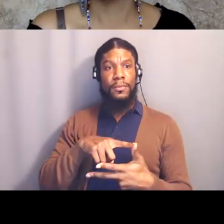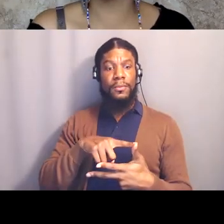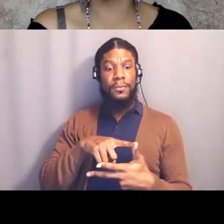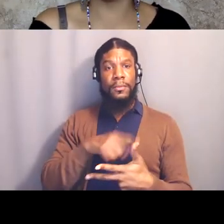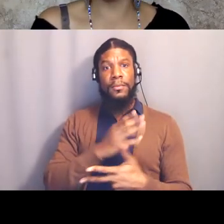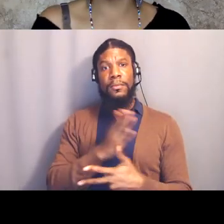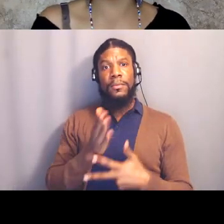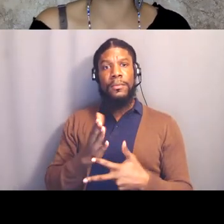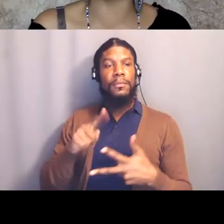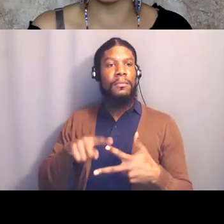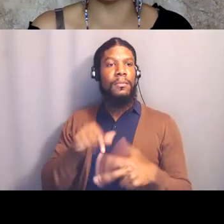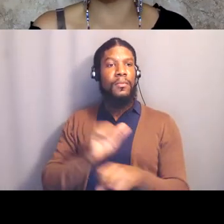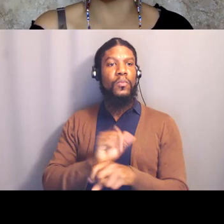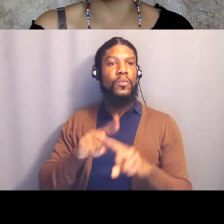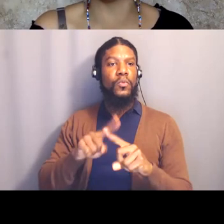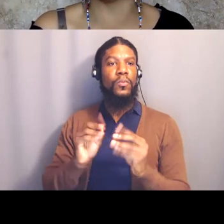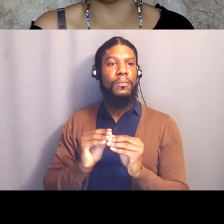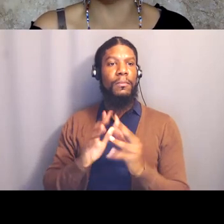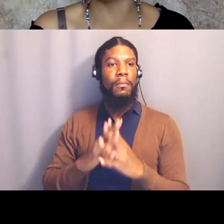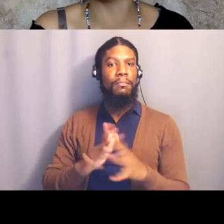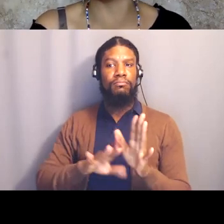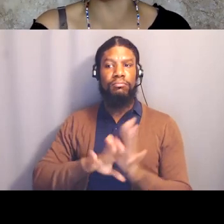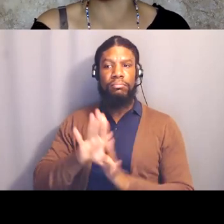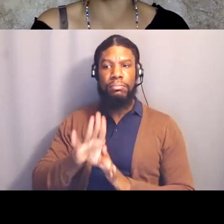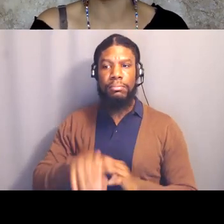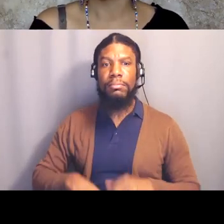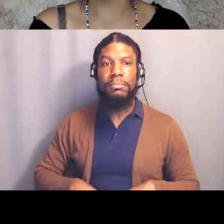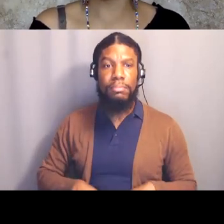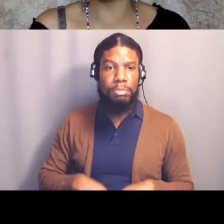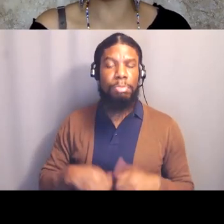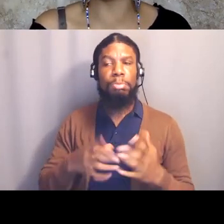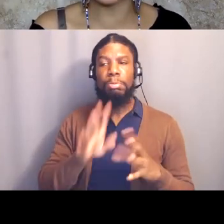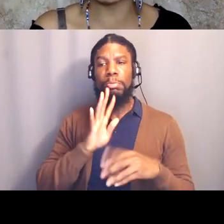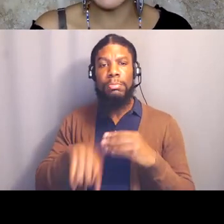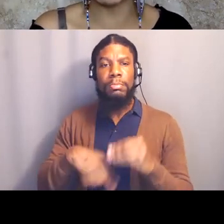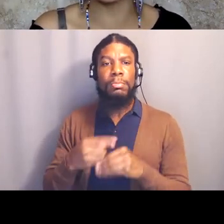so you have some times when you talk about movement building, when you talk about Black Power,